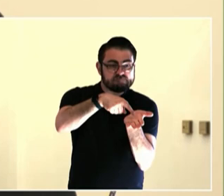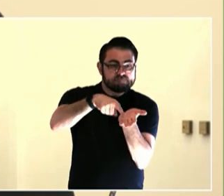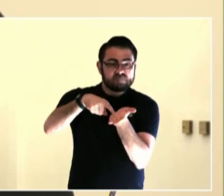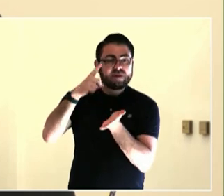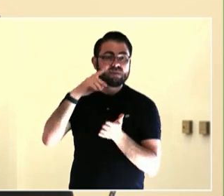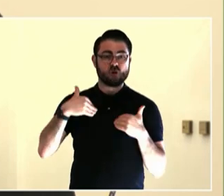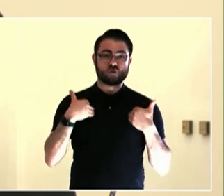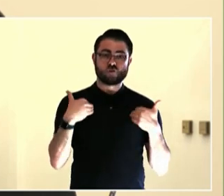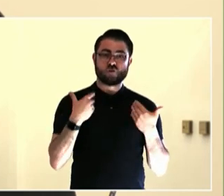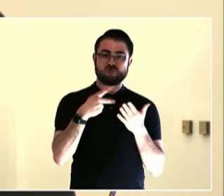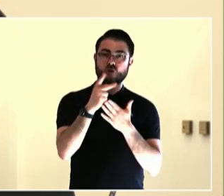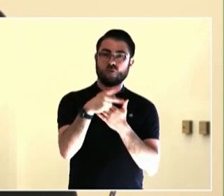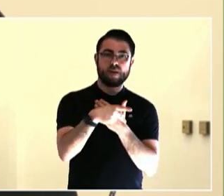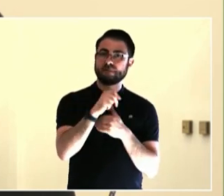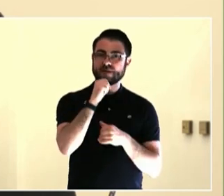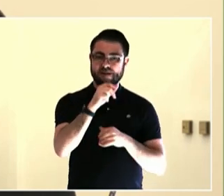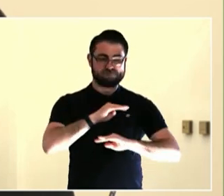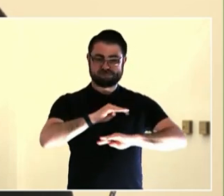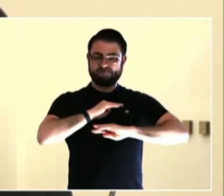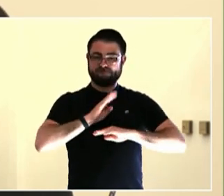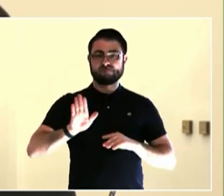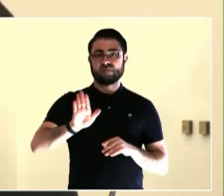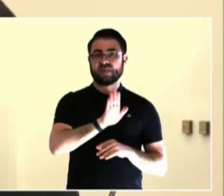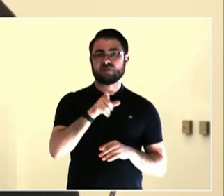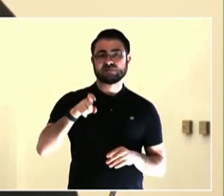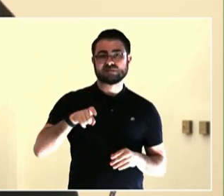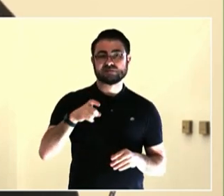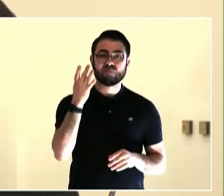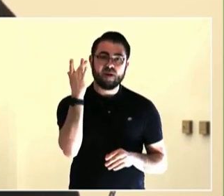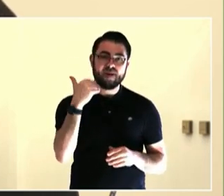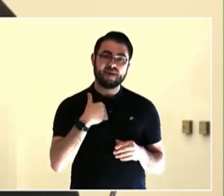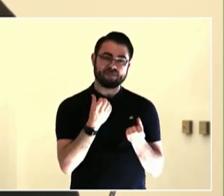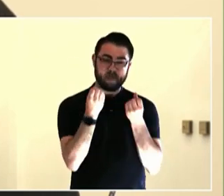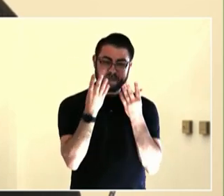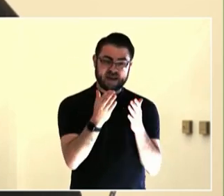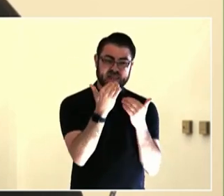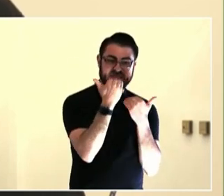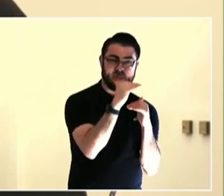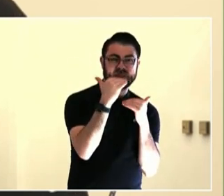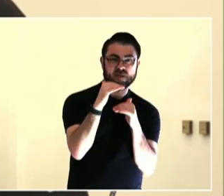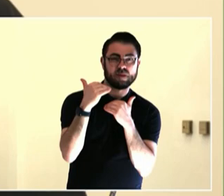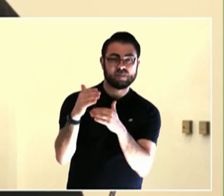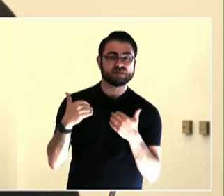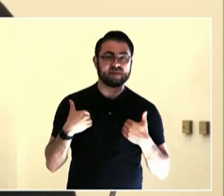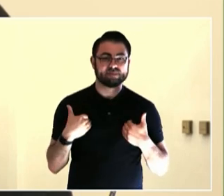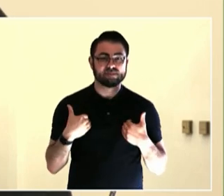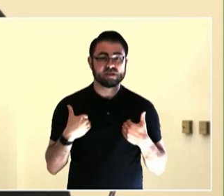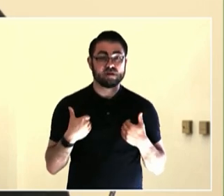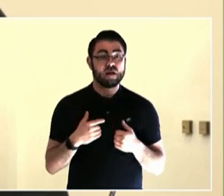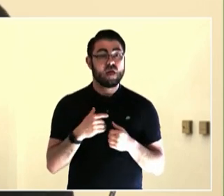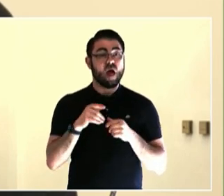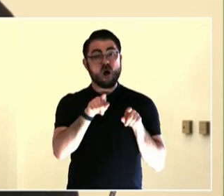to understand civic engagement. I have an MPA. I was not -- I got that in the